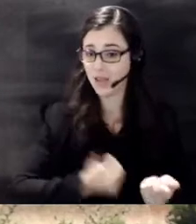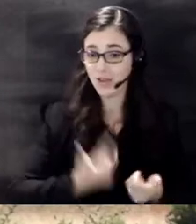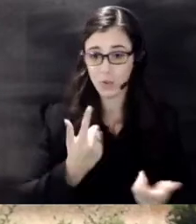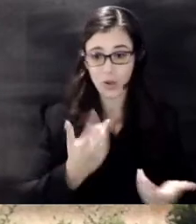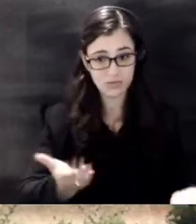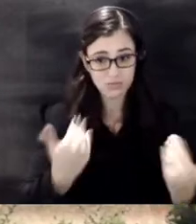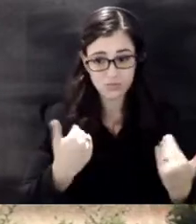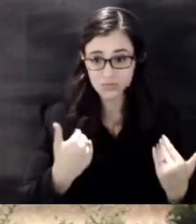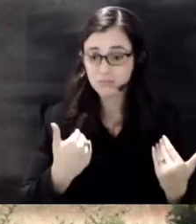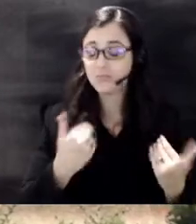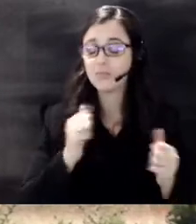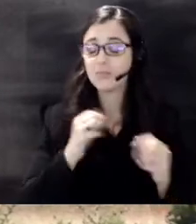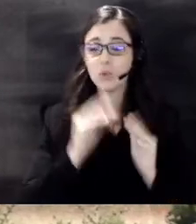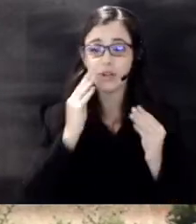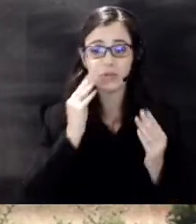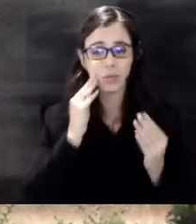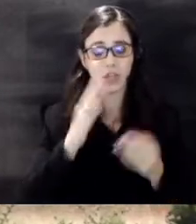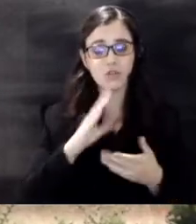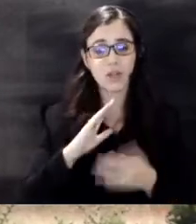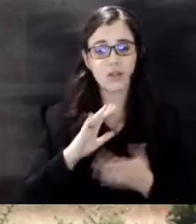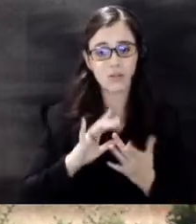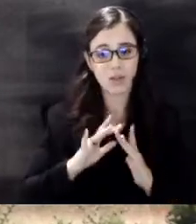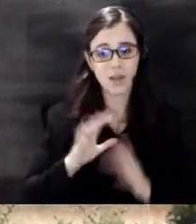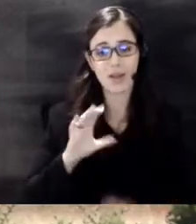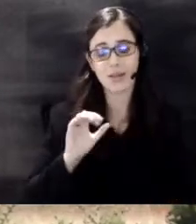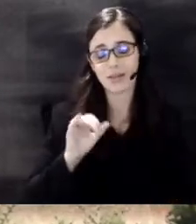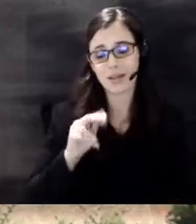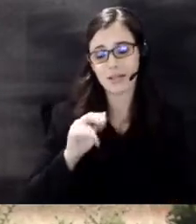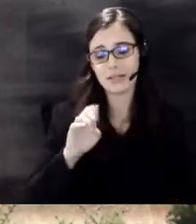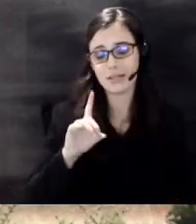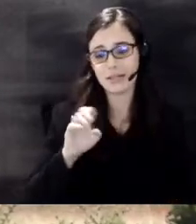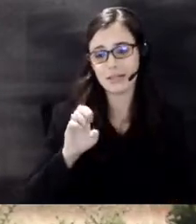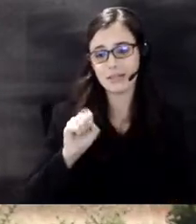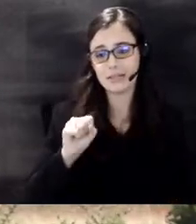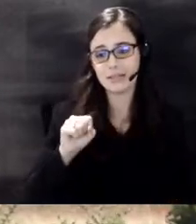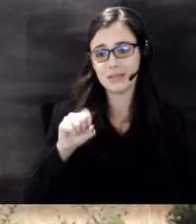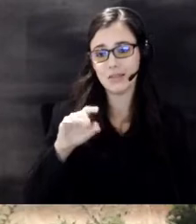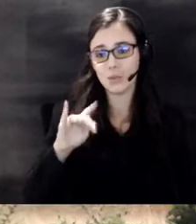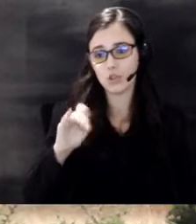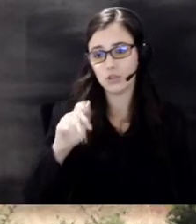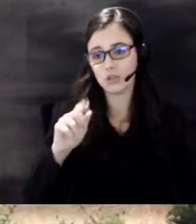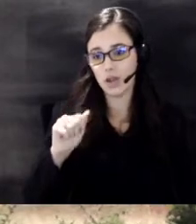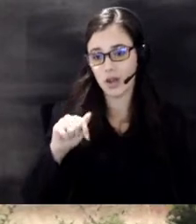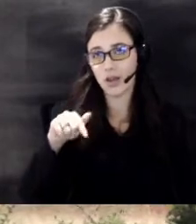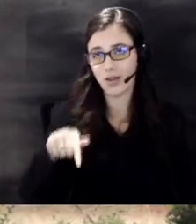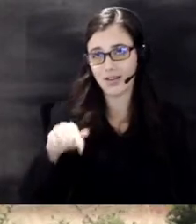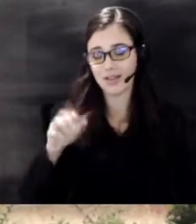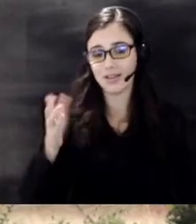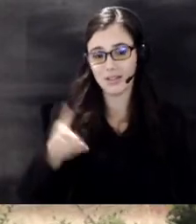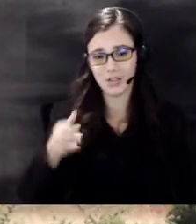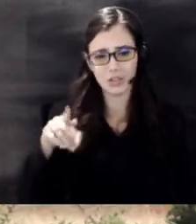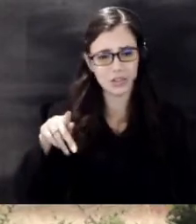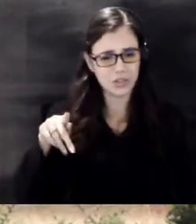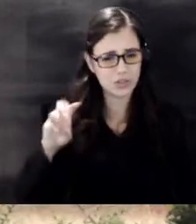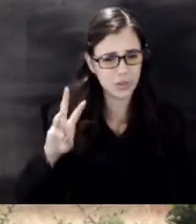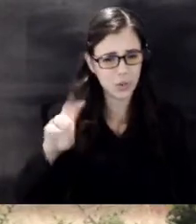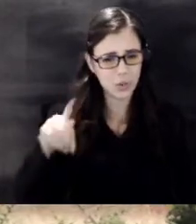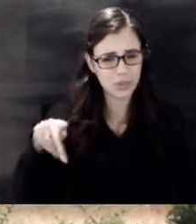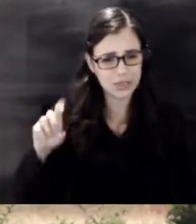more information on the candidates at wichita.gov wpdchief search with that I'll take questions and